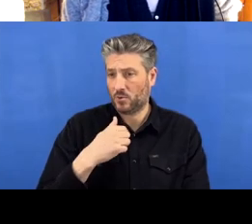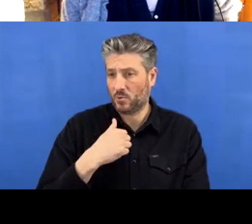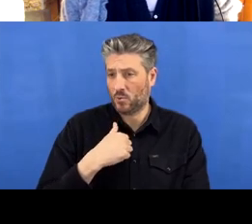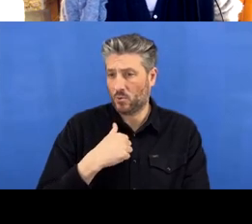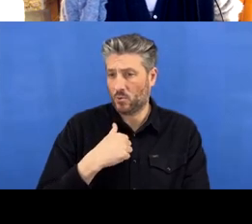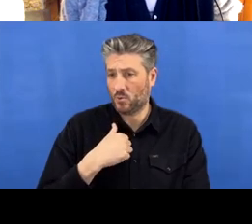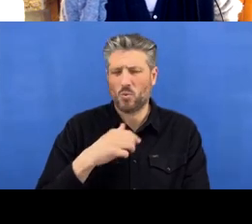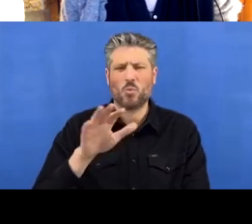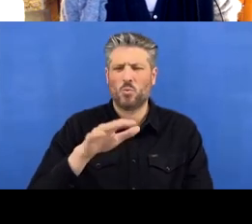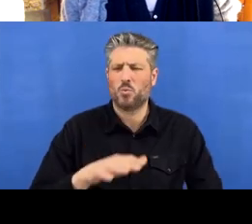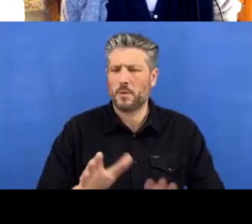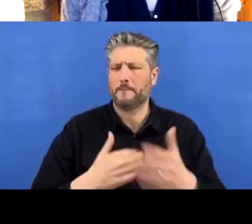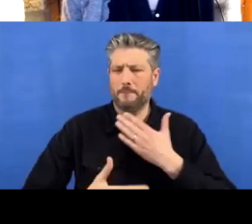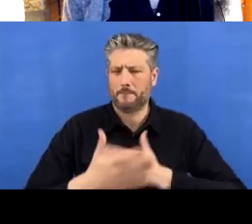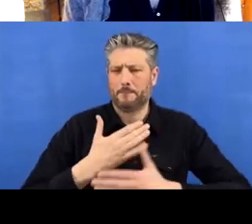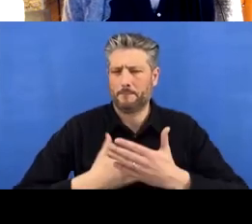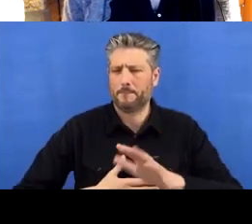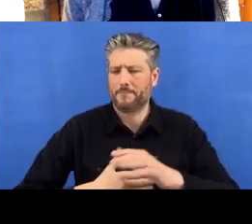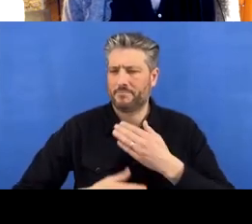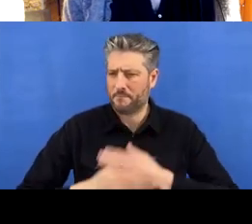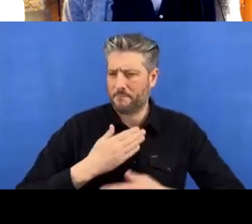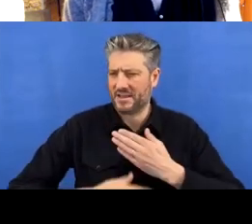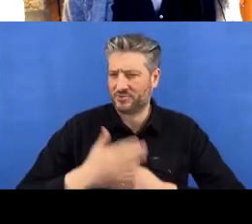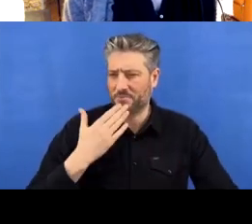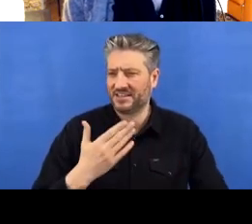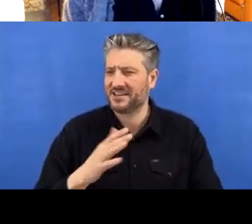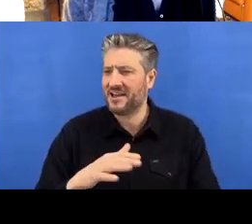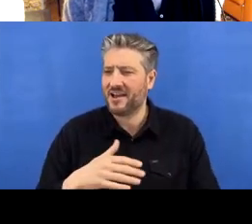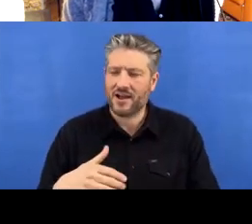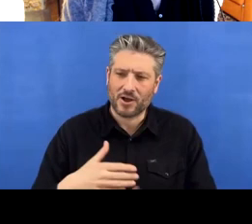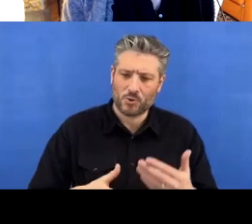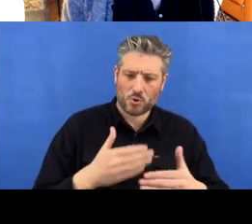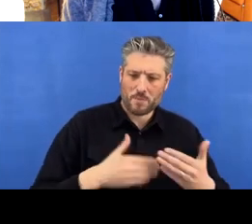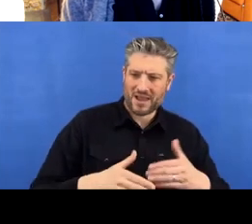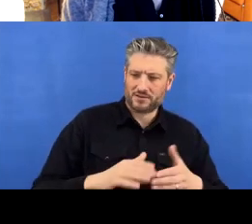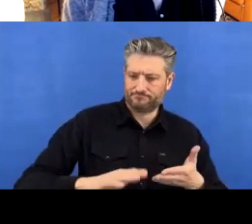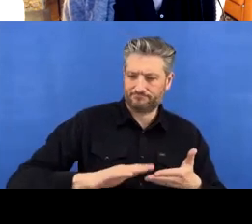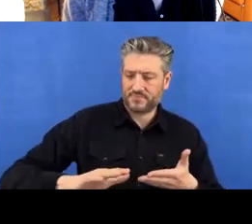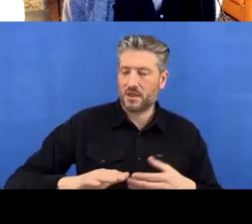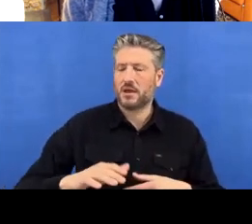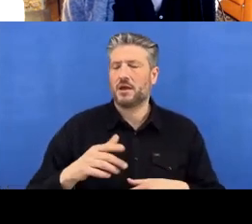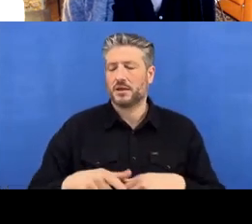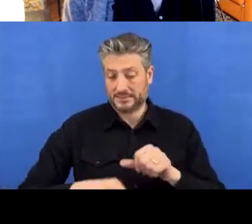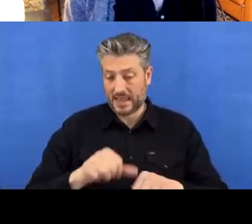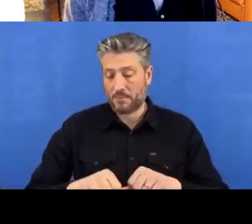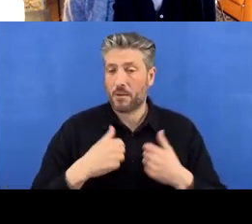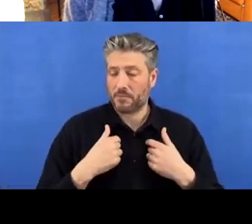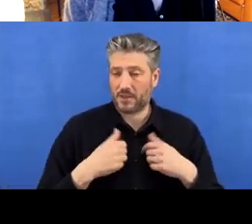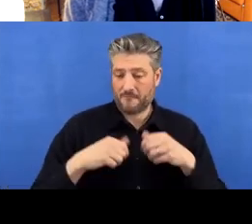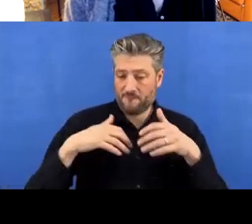and then the steps were that I went: ‘File’ > ‘New Project’